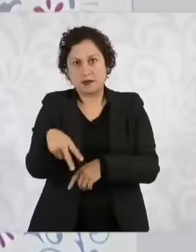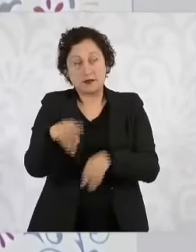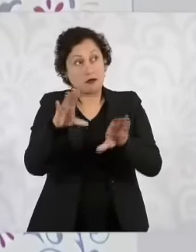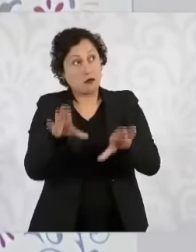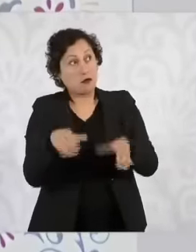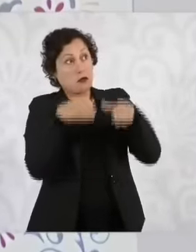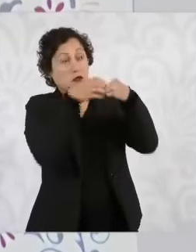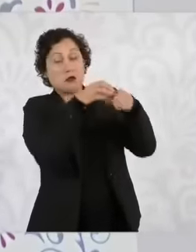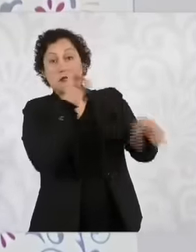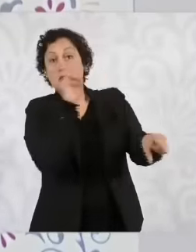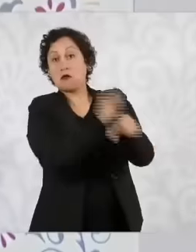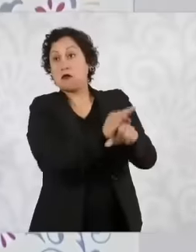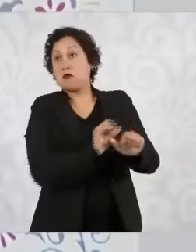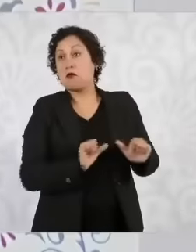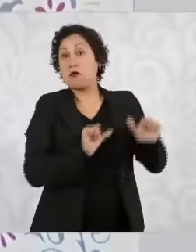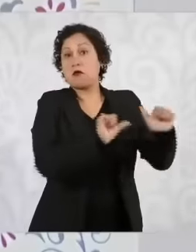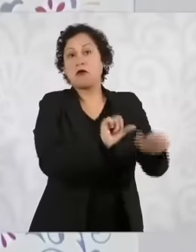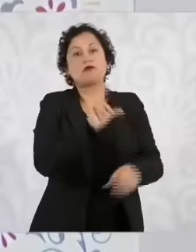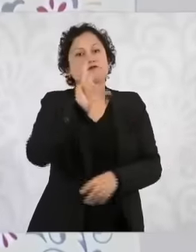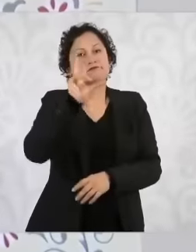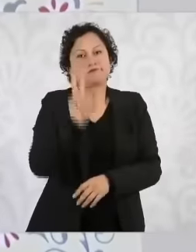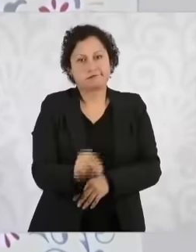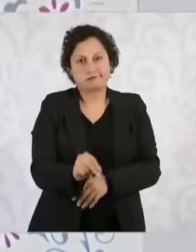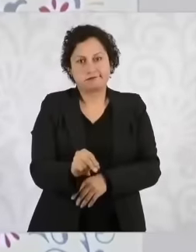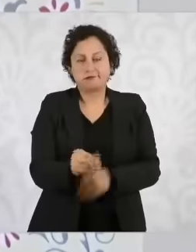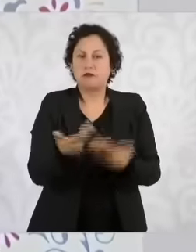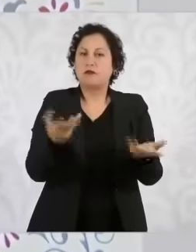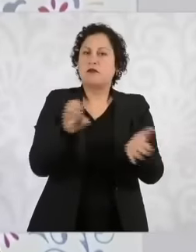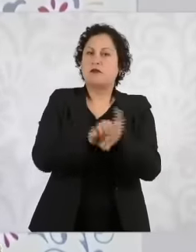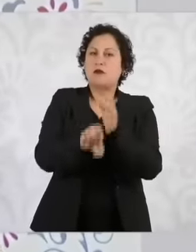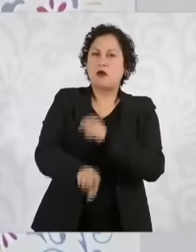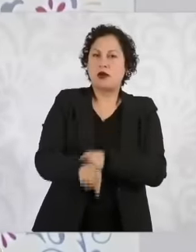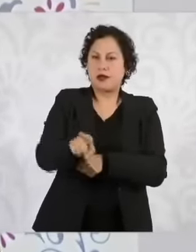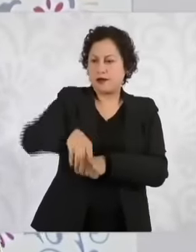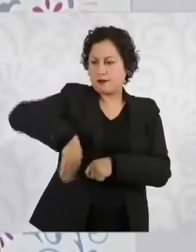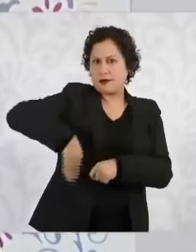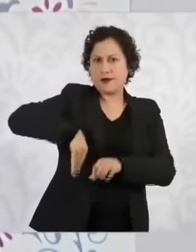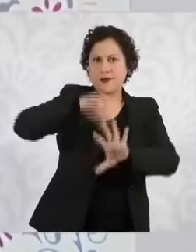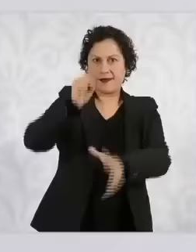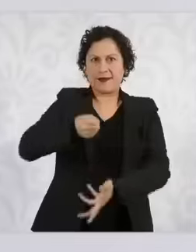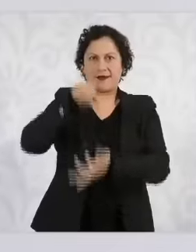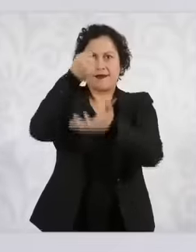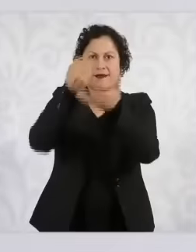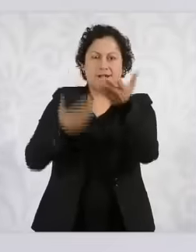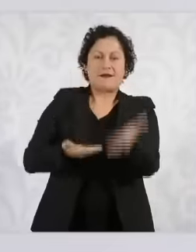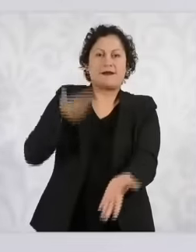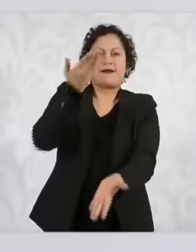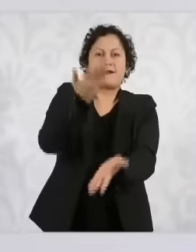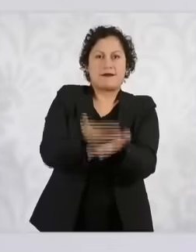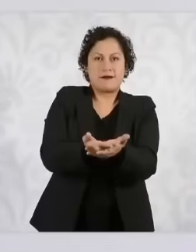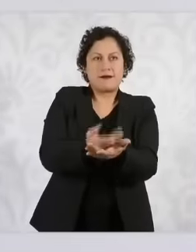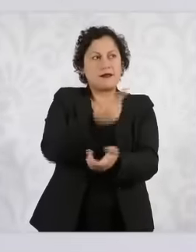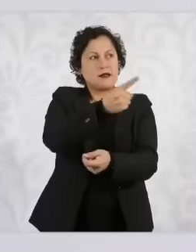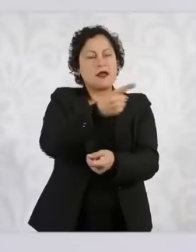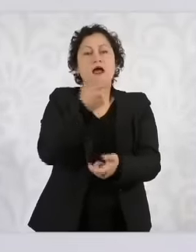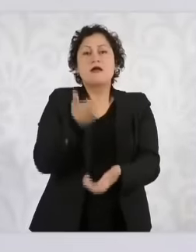increase to the budget of the judiciary yesterday it was presented by Rosela who has appeared here several